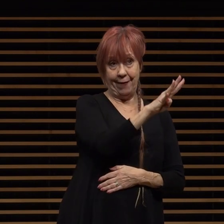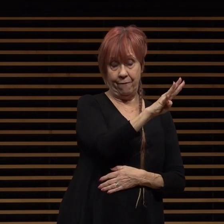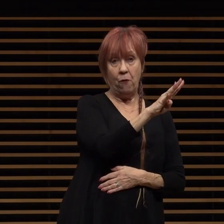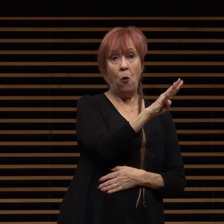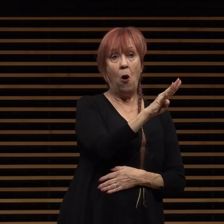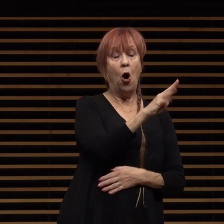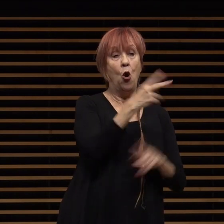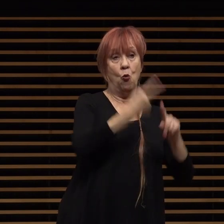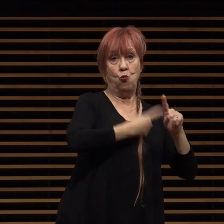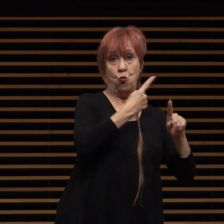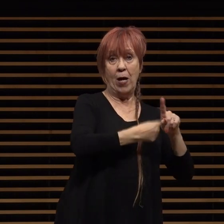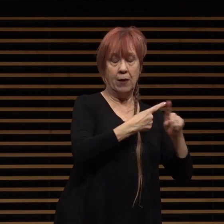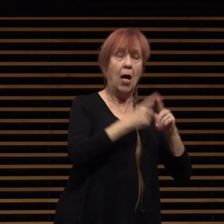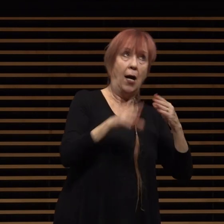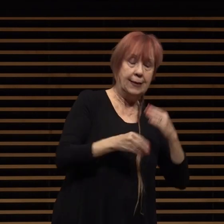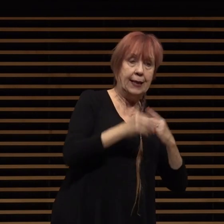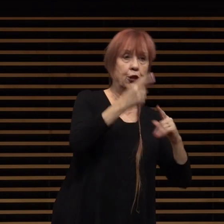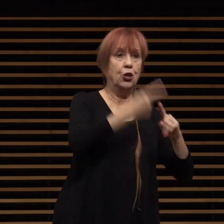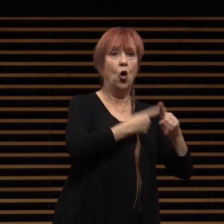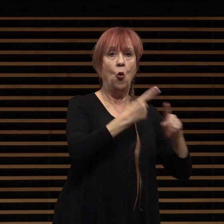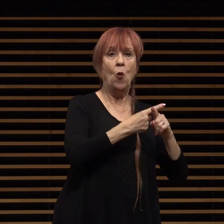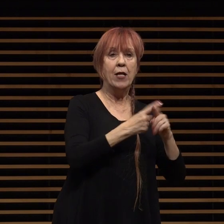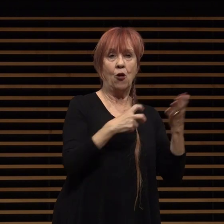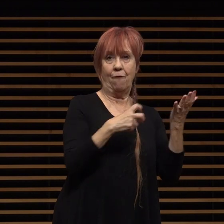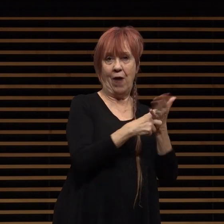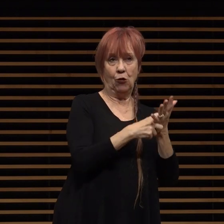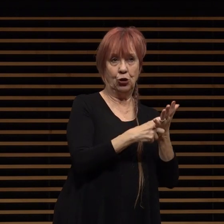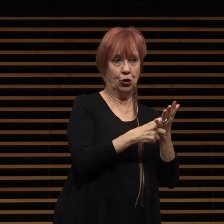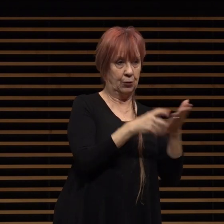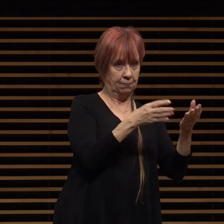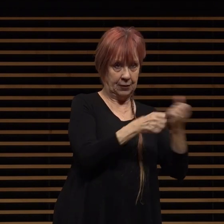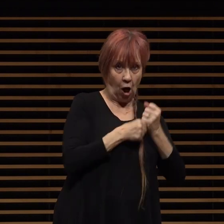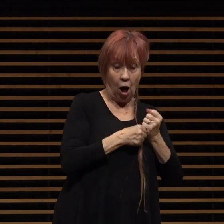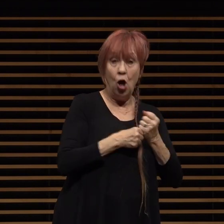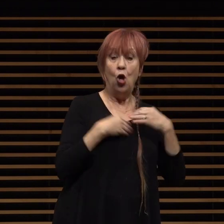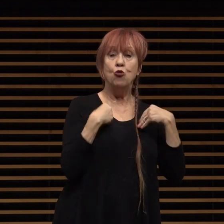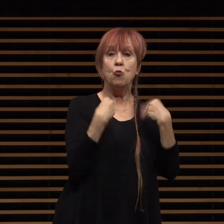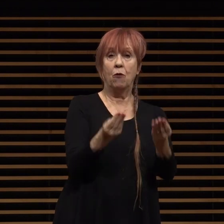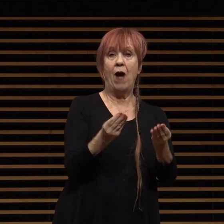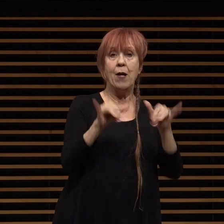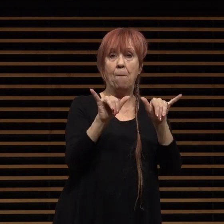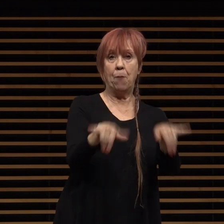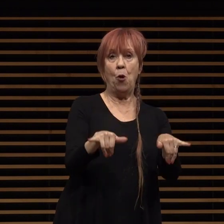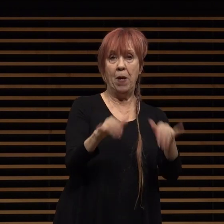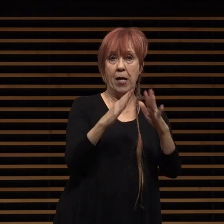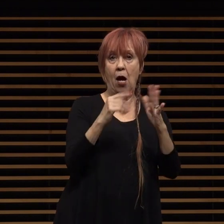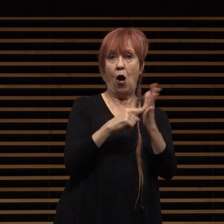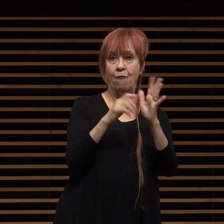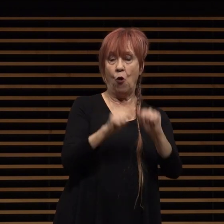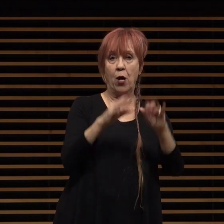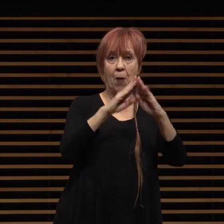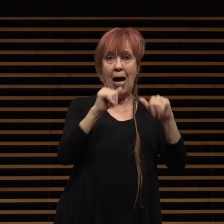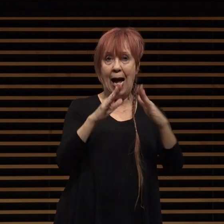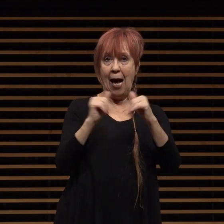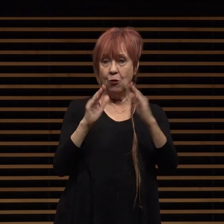rental additional rental vouchers were secured to provide permanent supportive